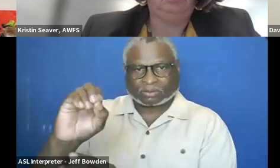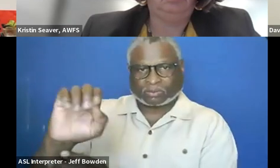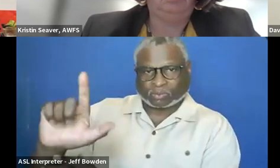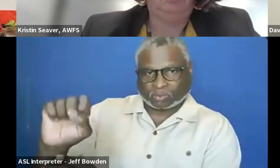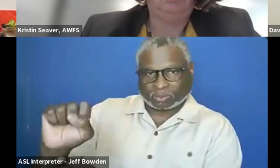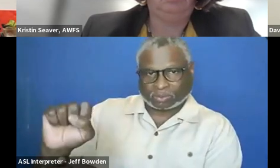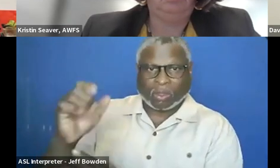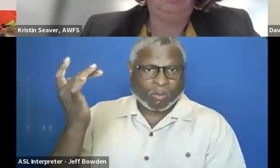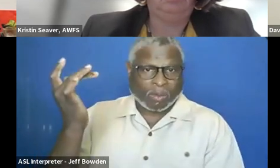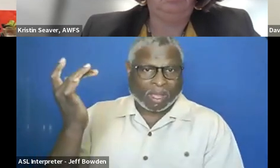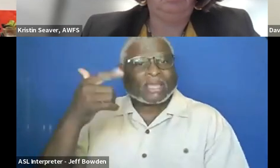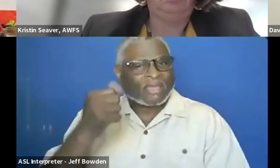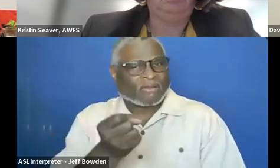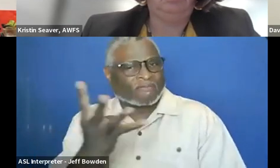Because we have had a few observations.